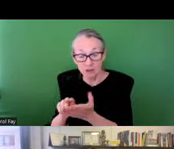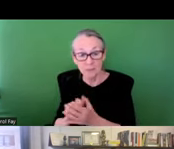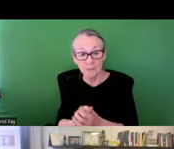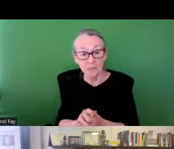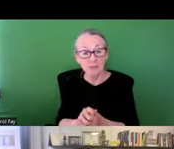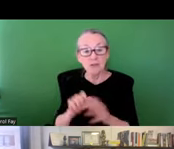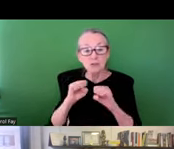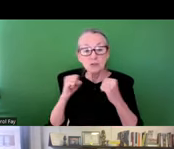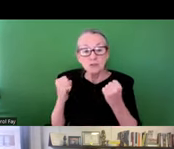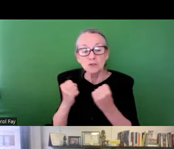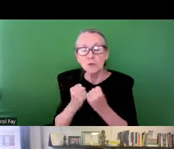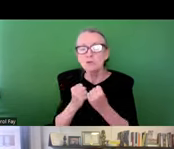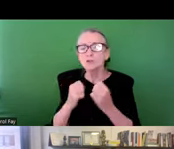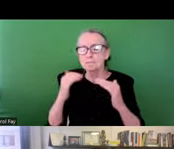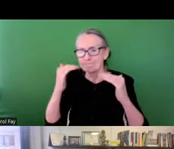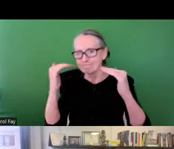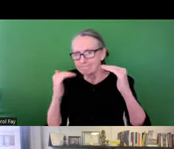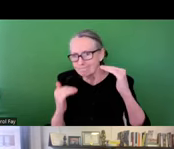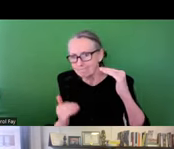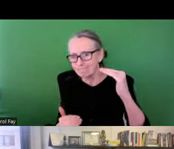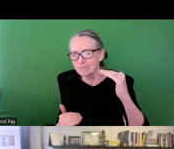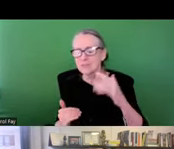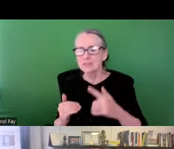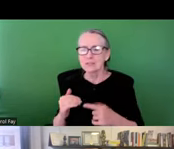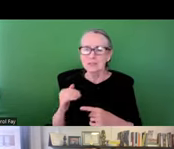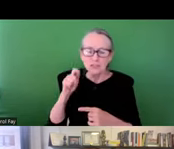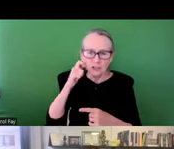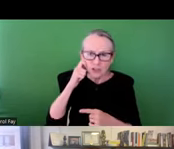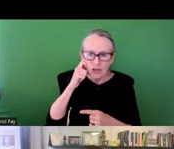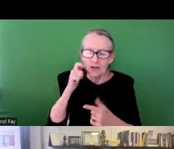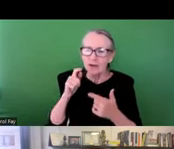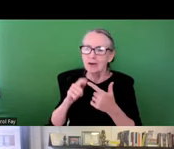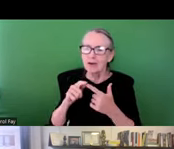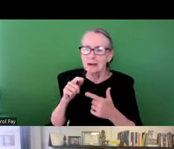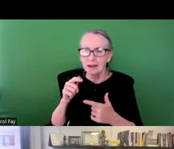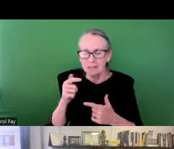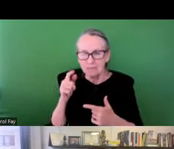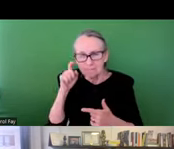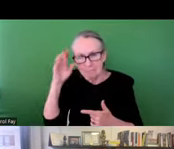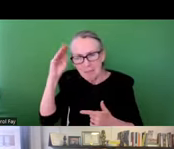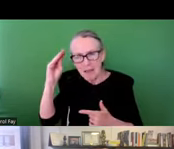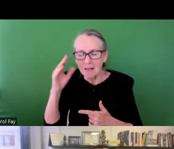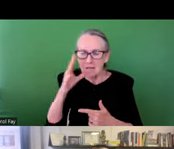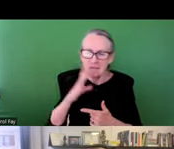to disasters literature, we think about how the social stratification along the lines of race, income, disability, gender,